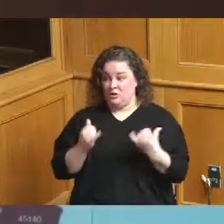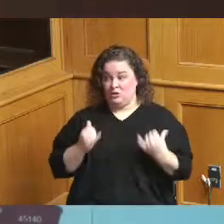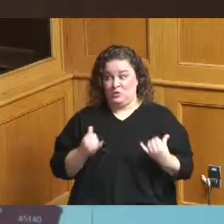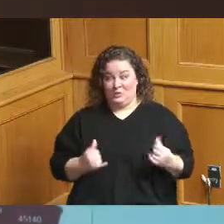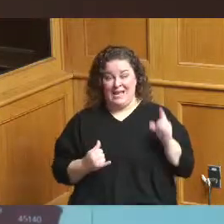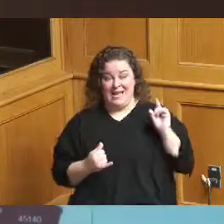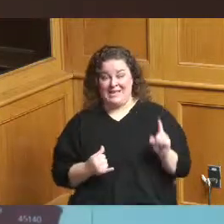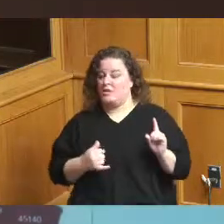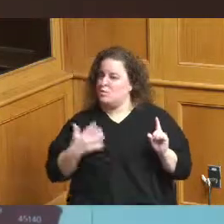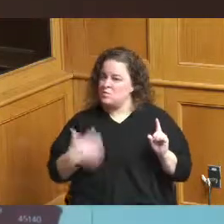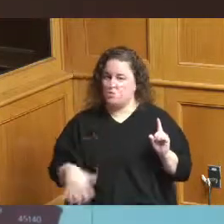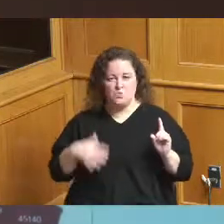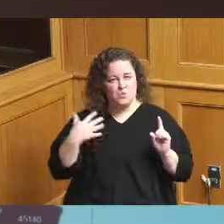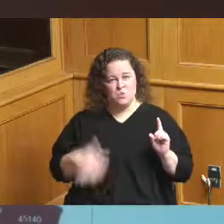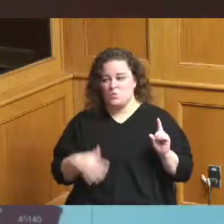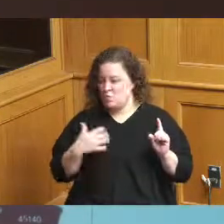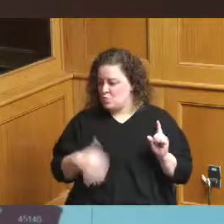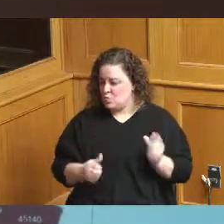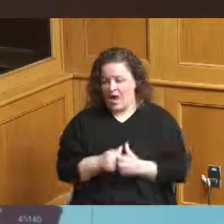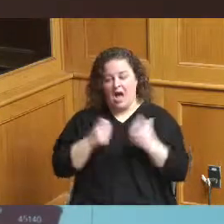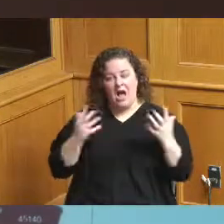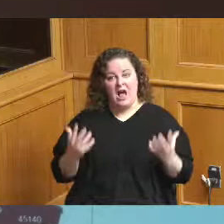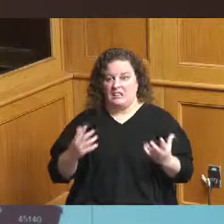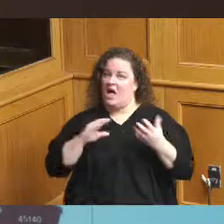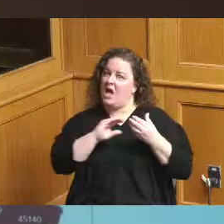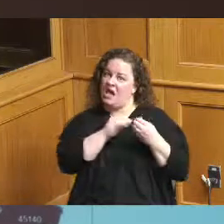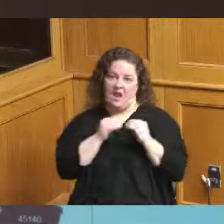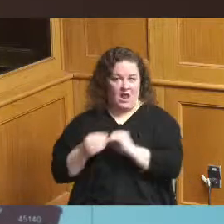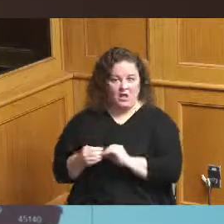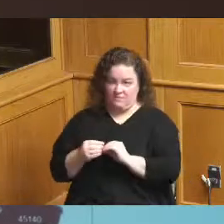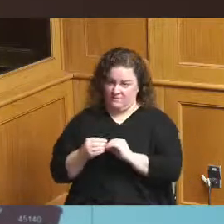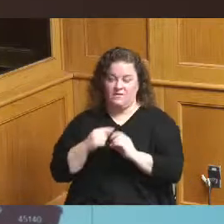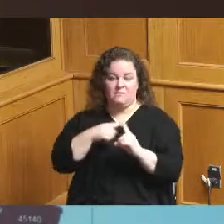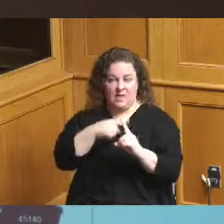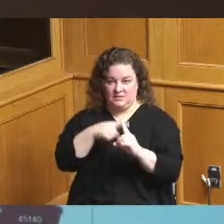in our community and so as I run through some of these slides where we see a little bit of trending